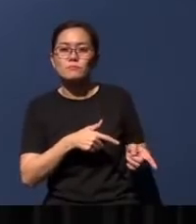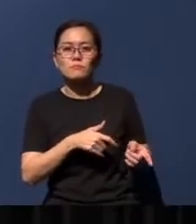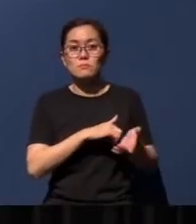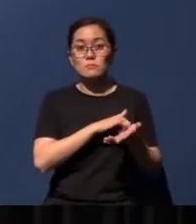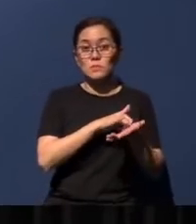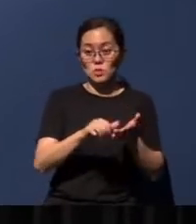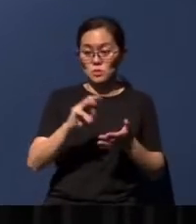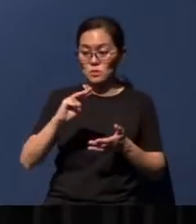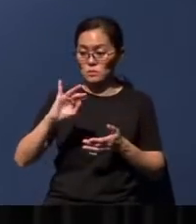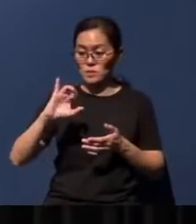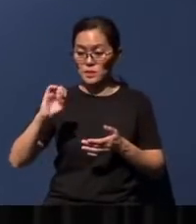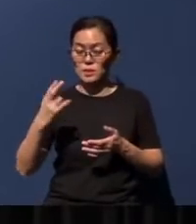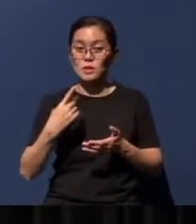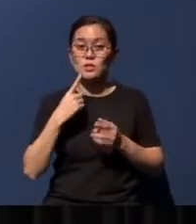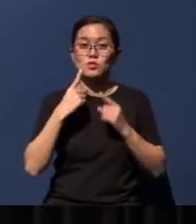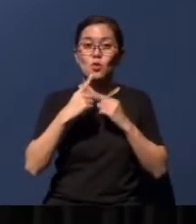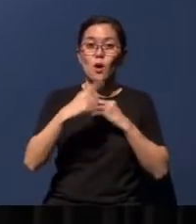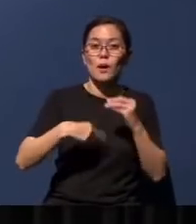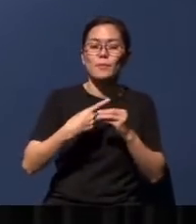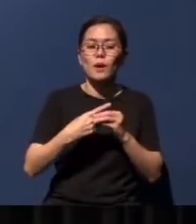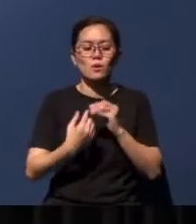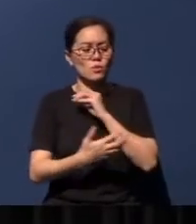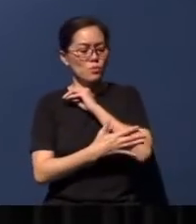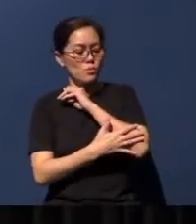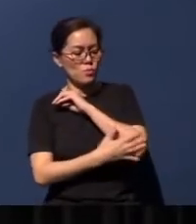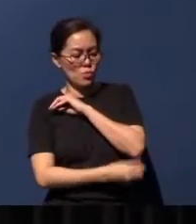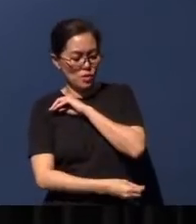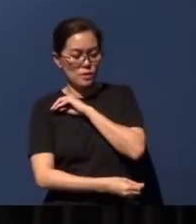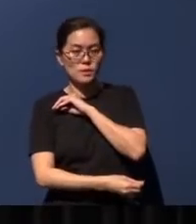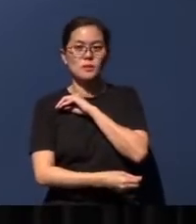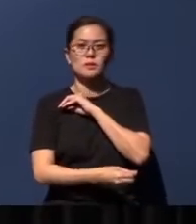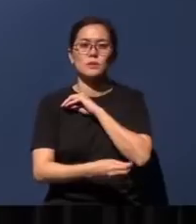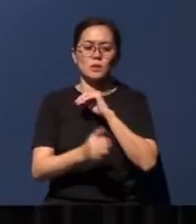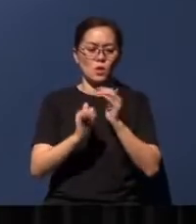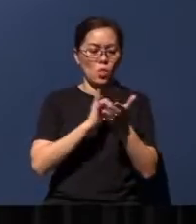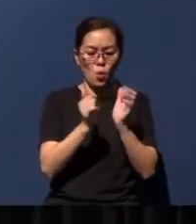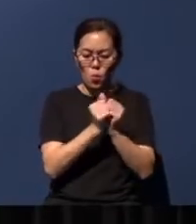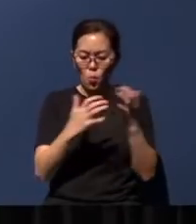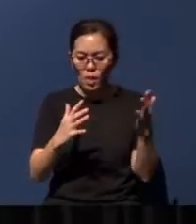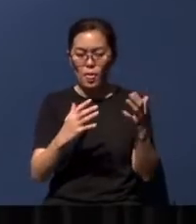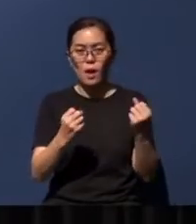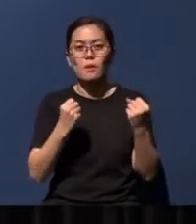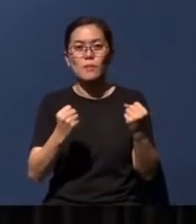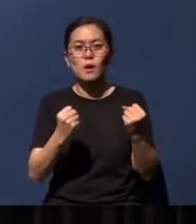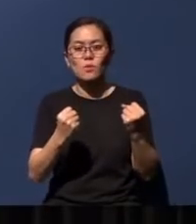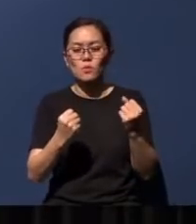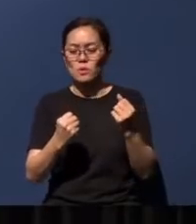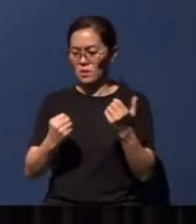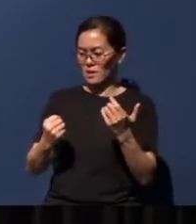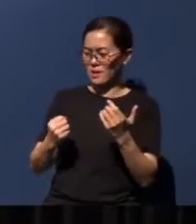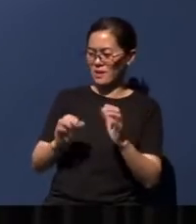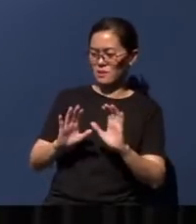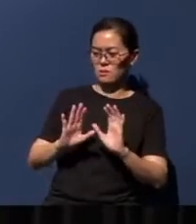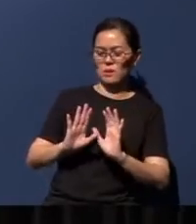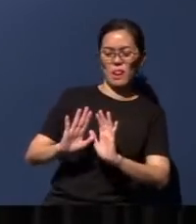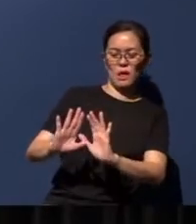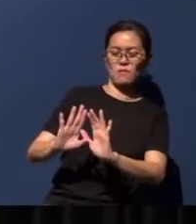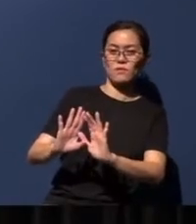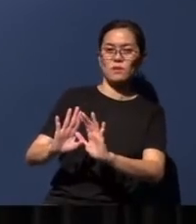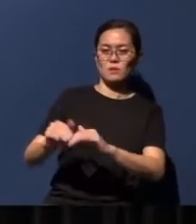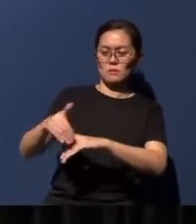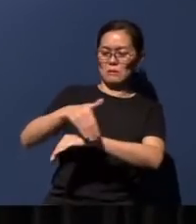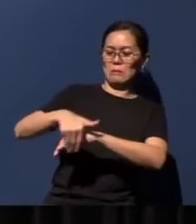talking about. You know, the poor, the powerless, the outcasts. Those on the fringes of life. See, I'm not